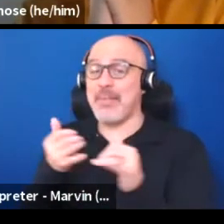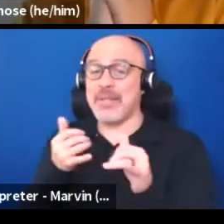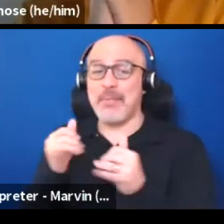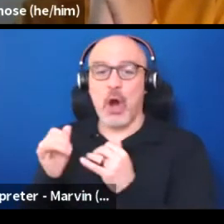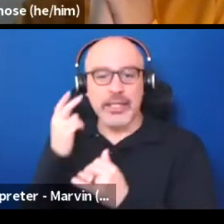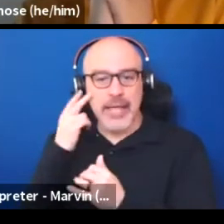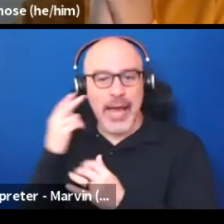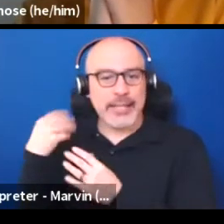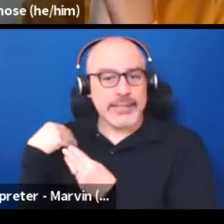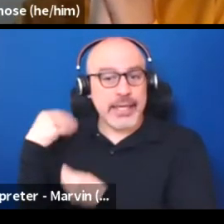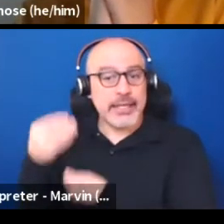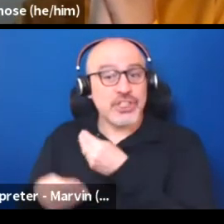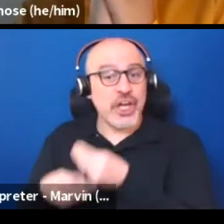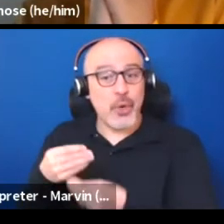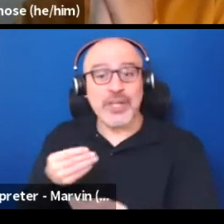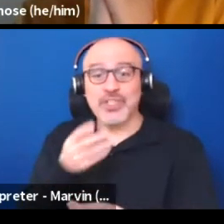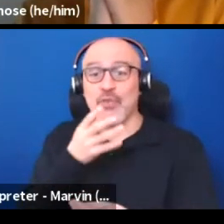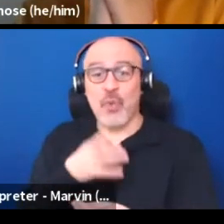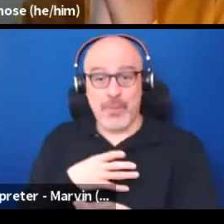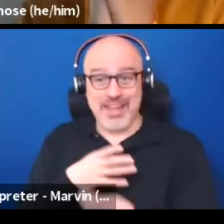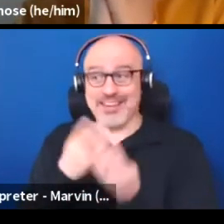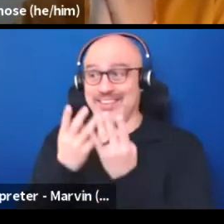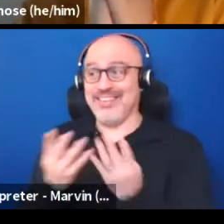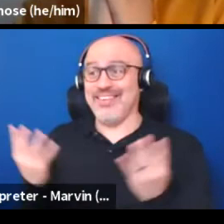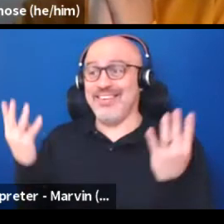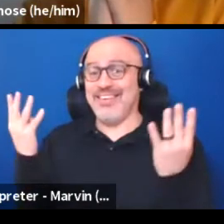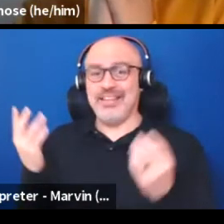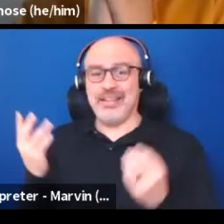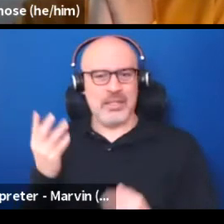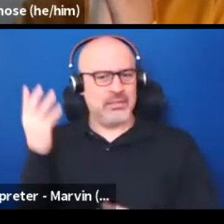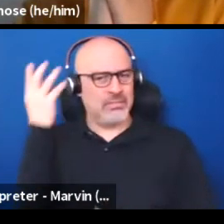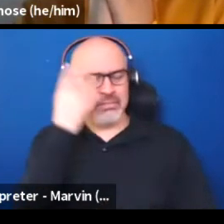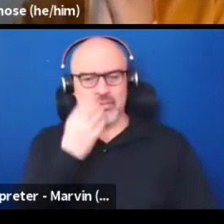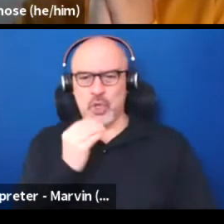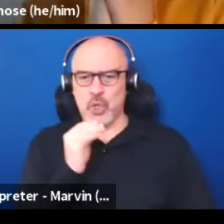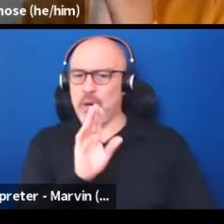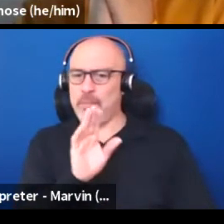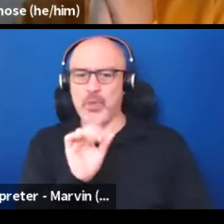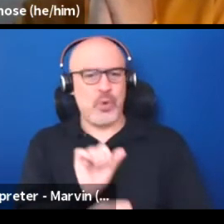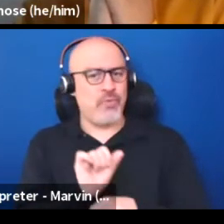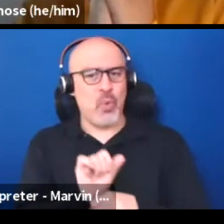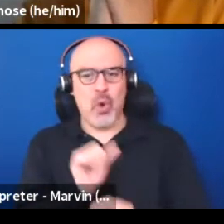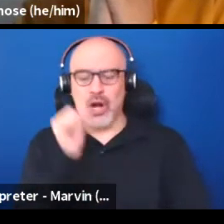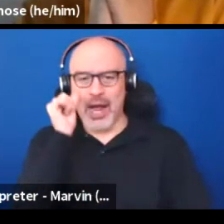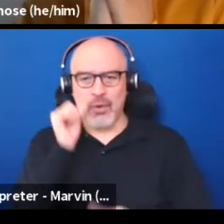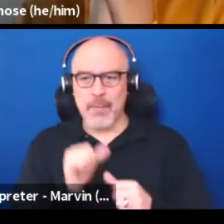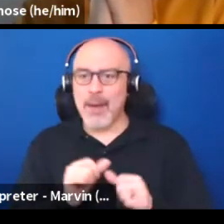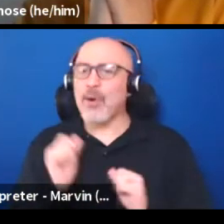in that room and I think about your beautiful work. I mean, like, I think of theater experience.